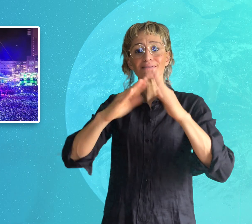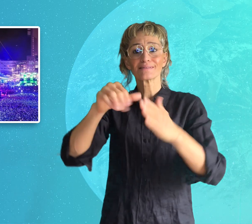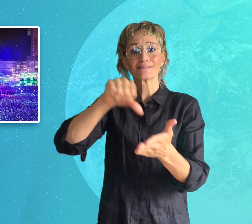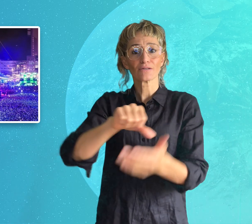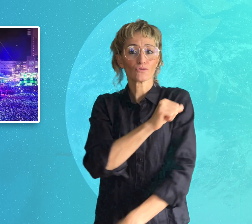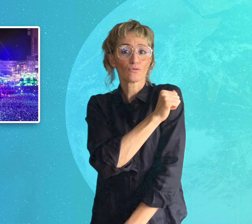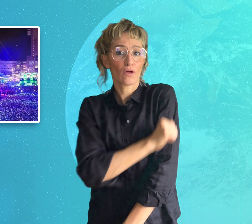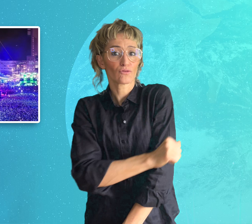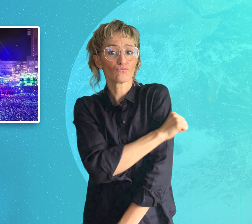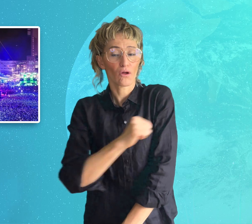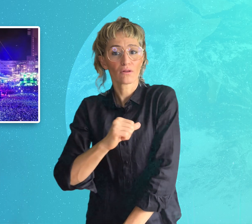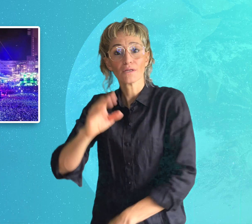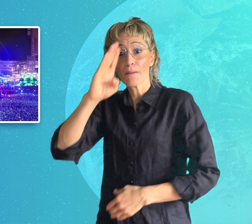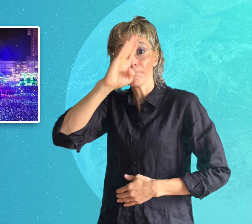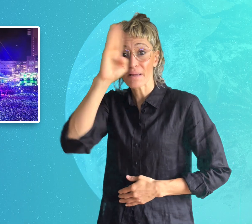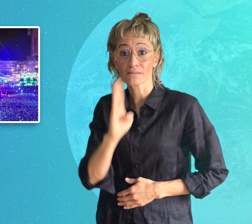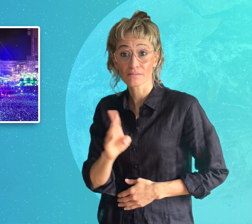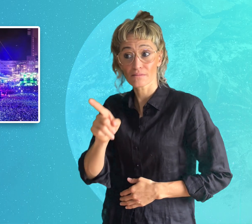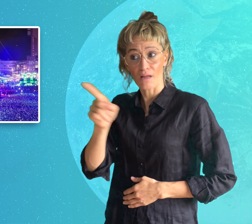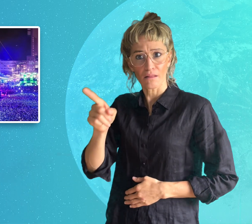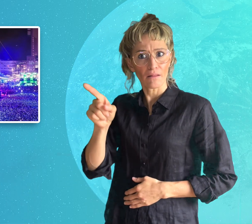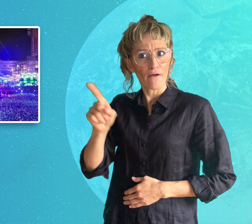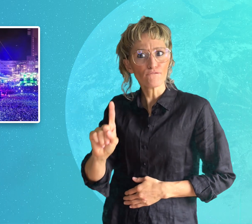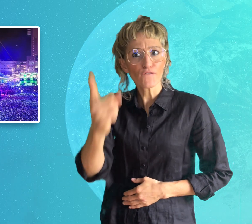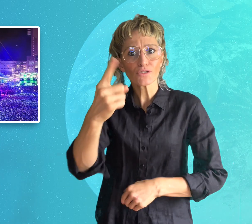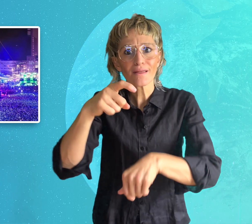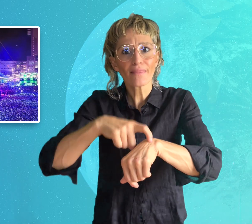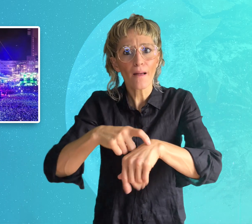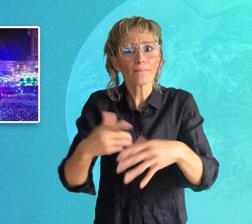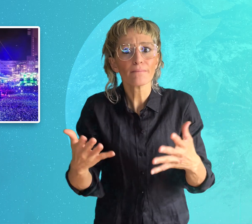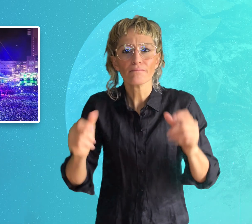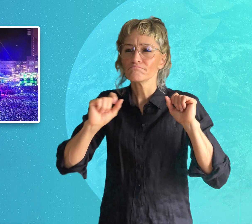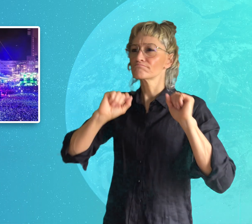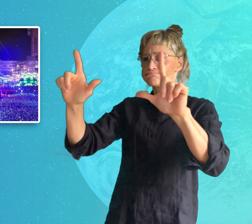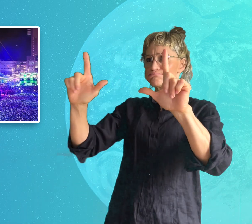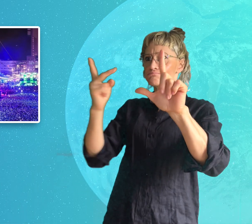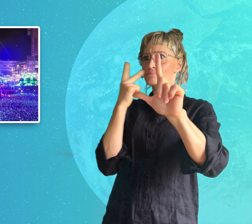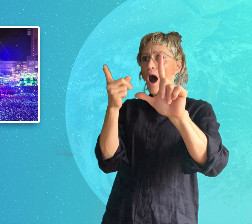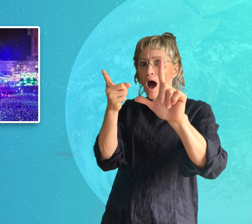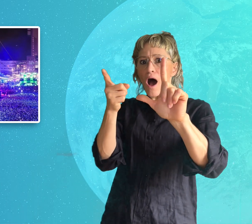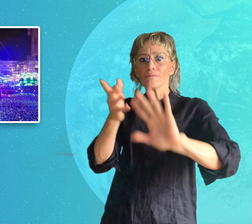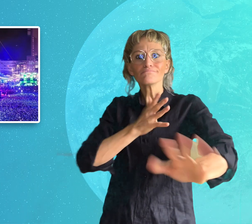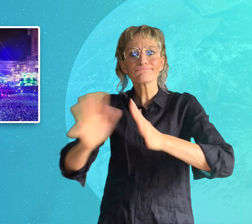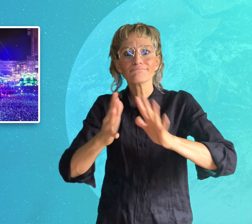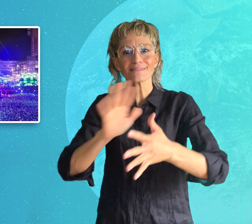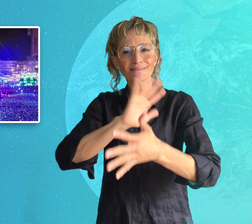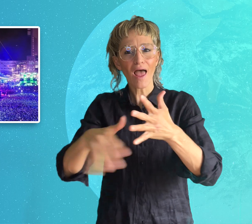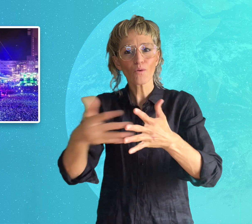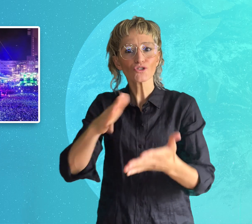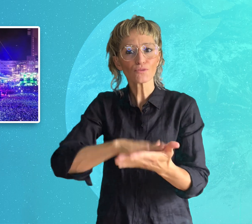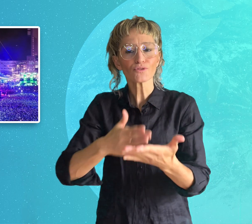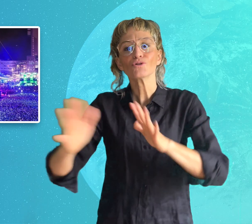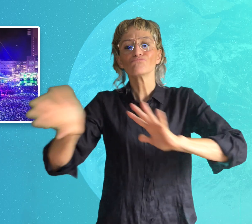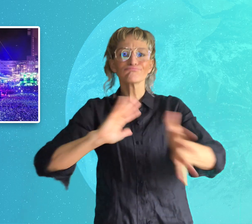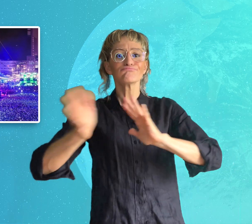at Rock in Rio, a large music festival in Rio de Janeiro, Brazil.